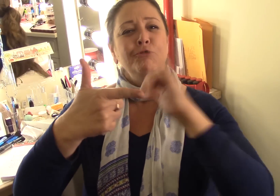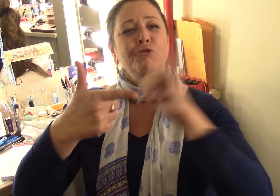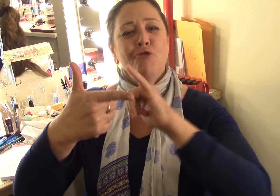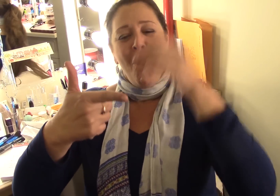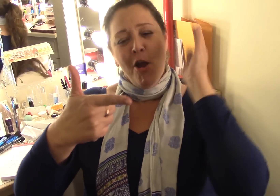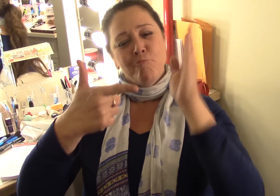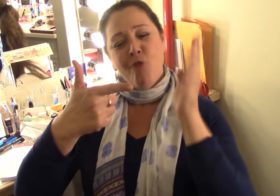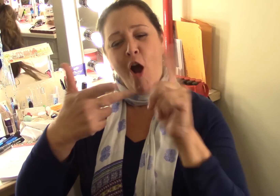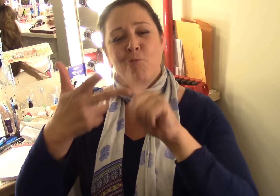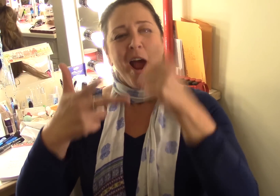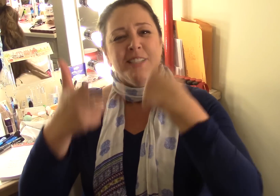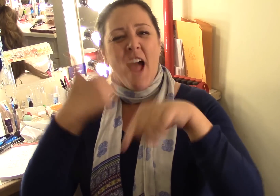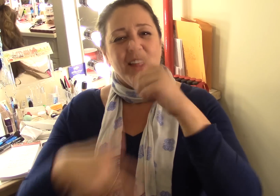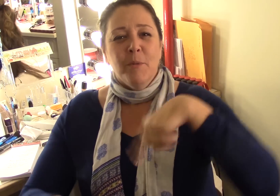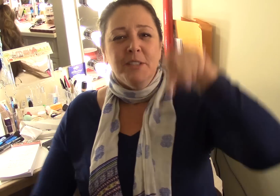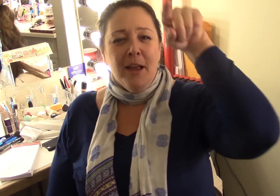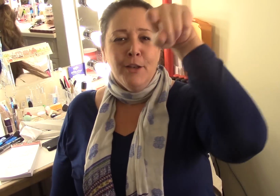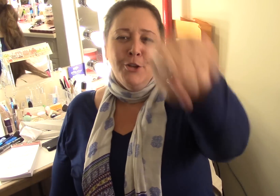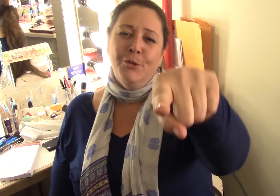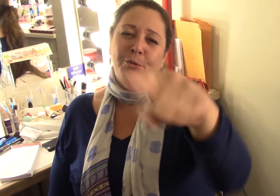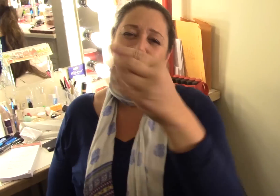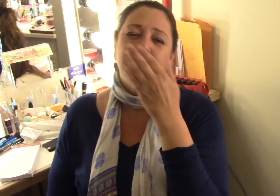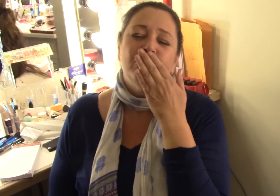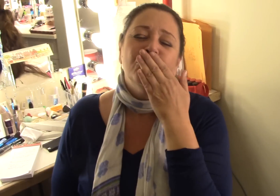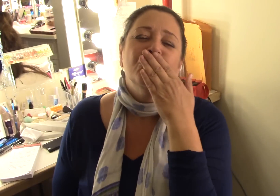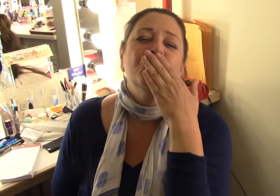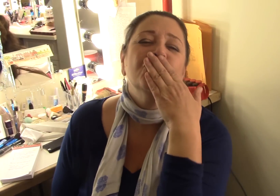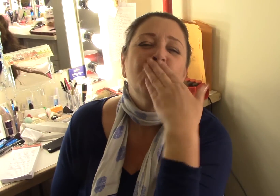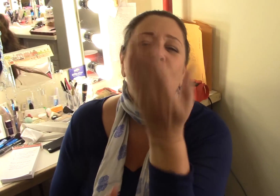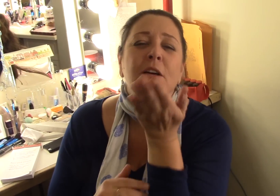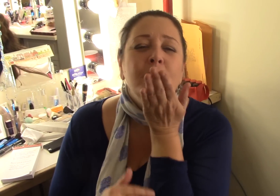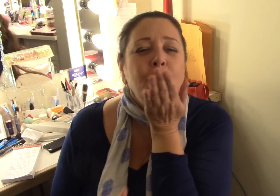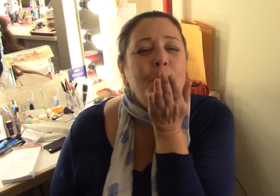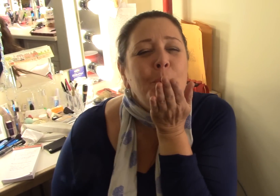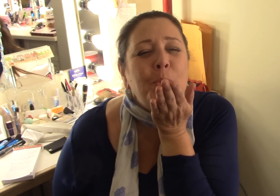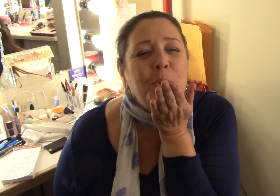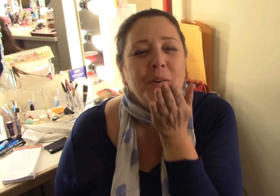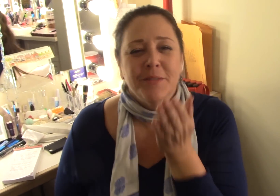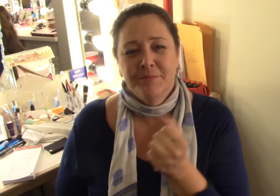you so now I add that it's Broadway, New York, sign language and all of you.